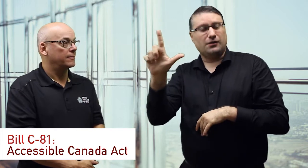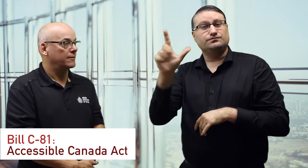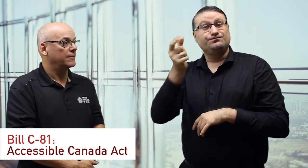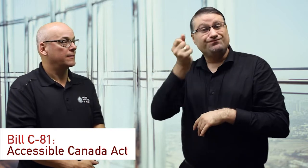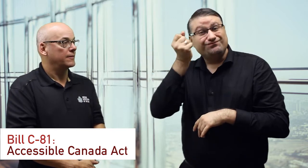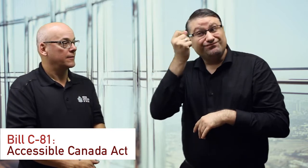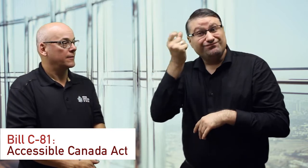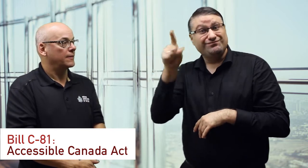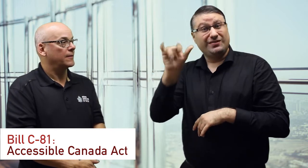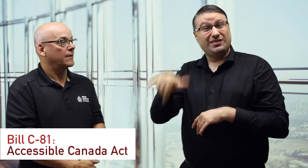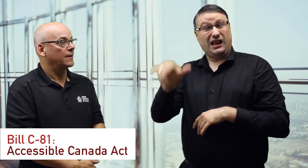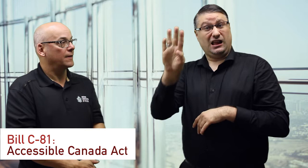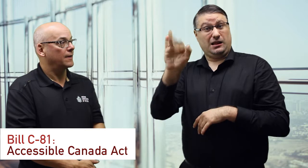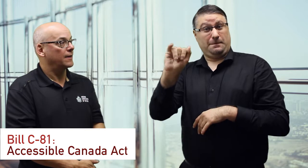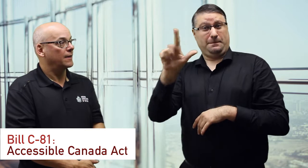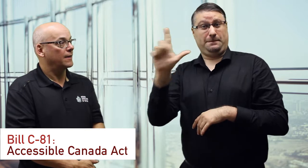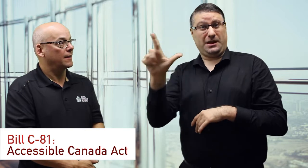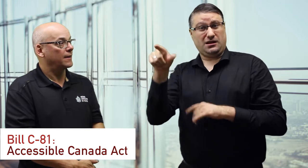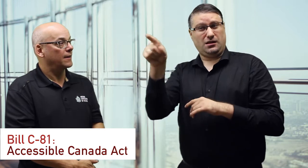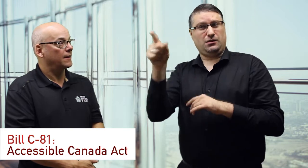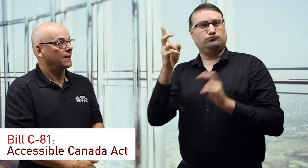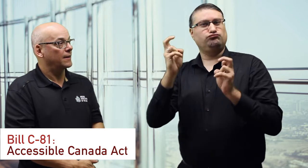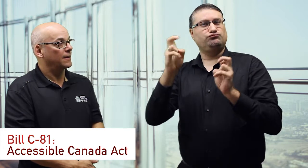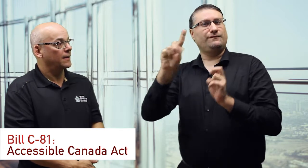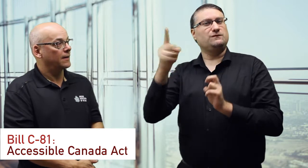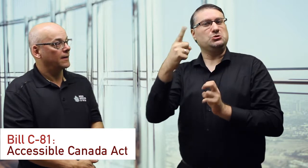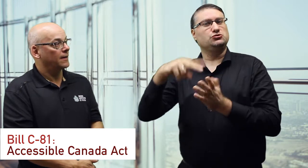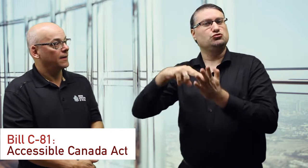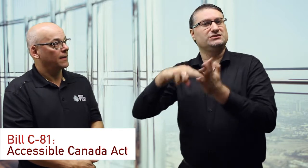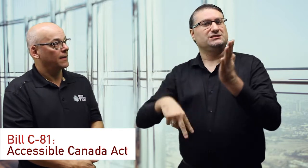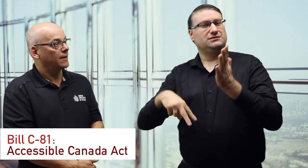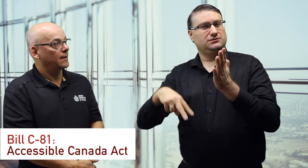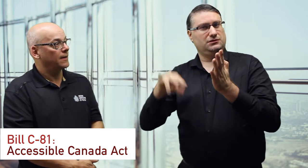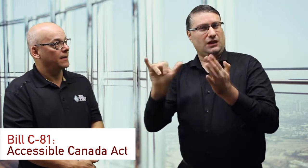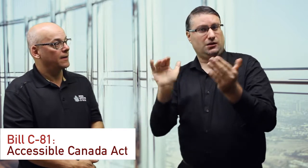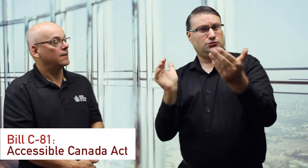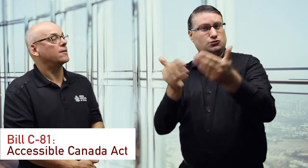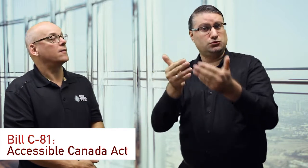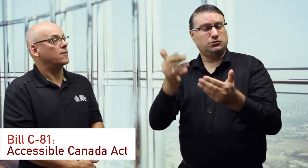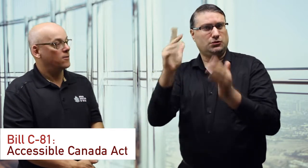But, remember that right now this bill is going through the first reading, aka it's being introduced to the